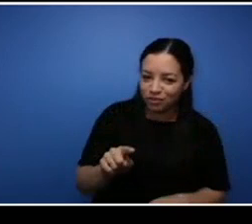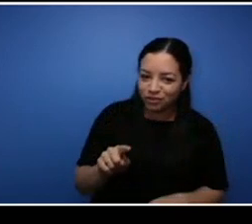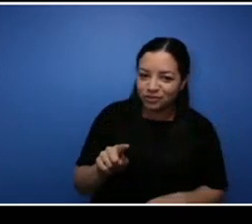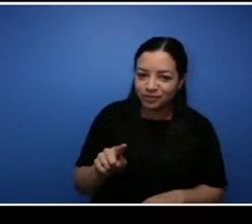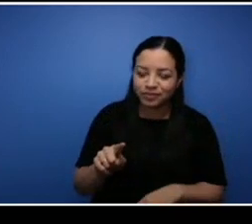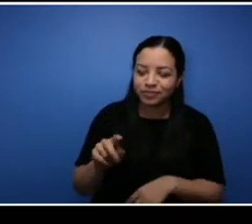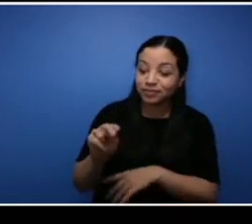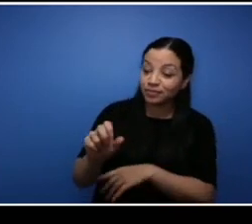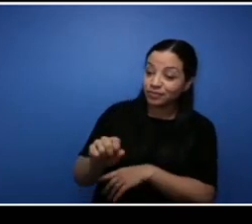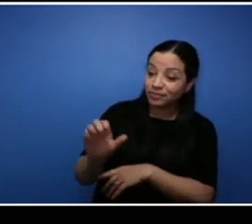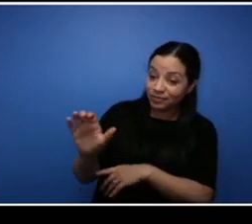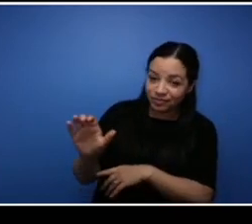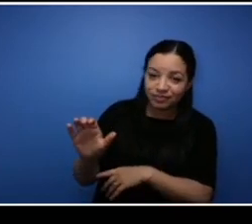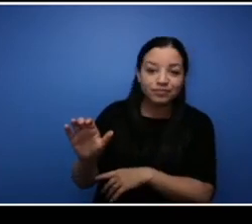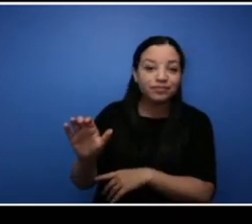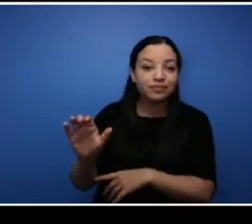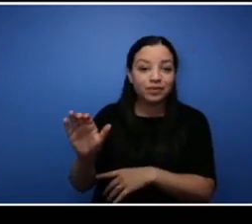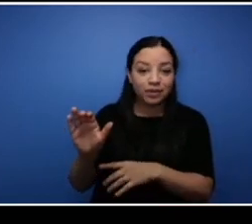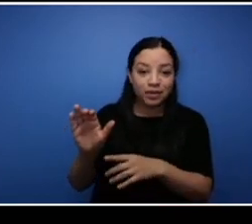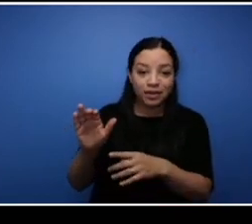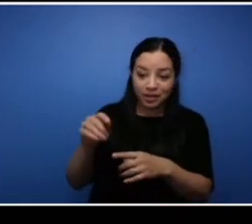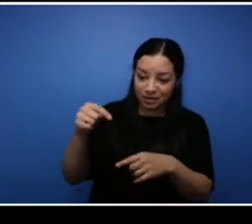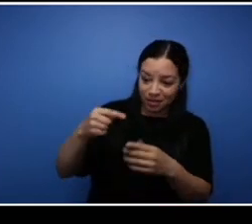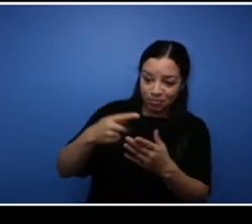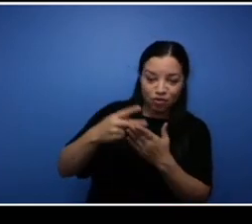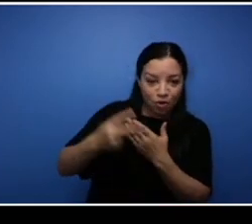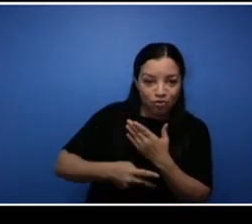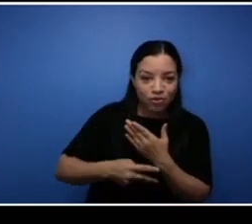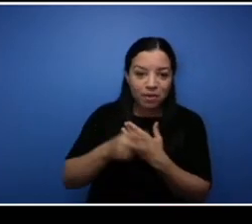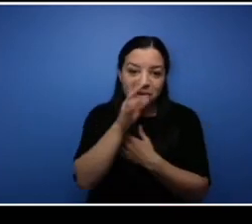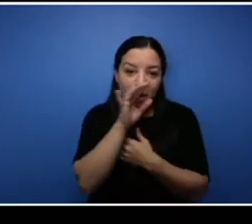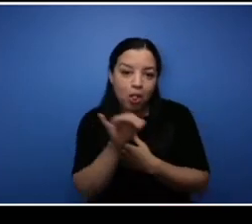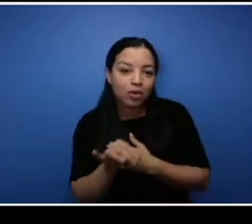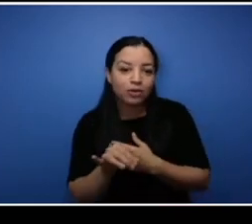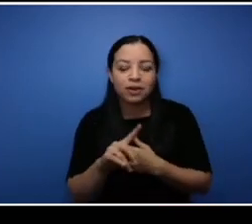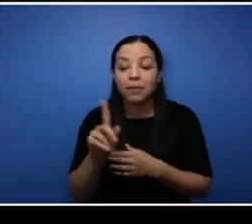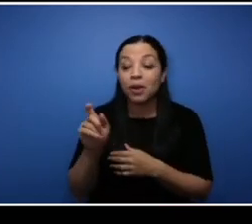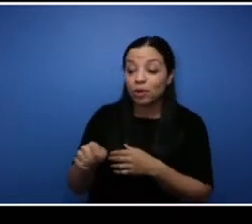of the programs that we have here at NSCC. So a question is how many women in trades